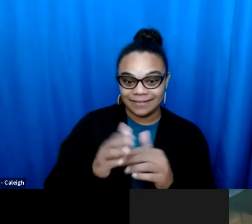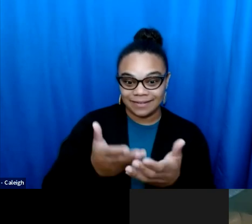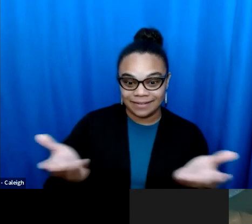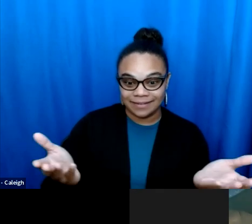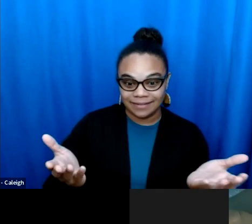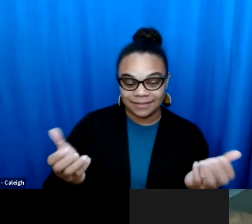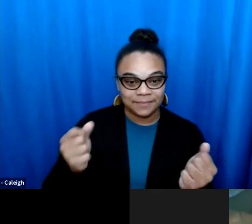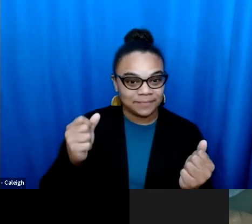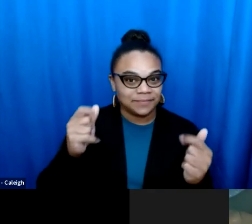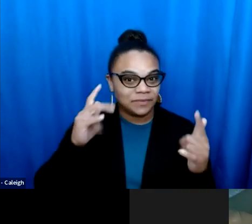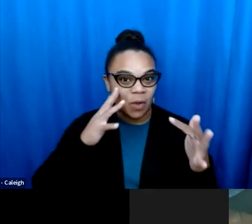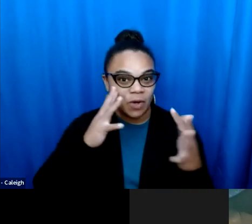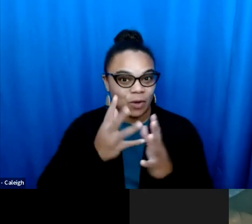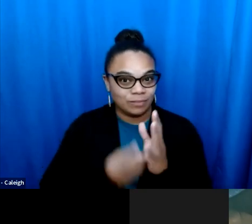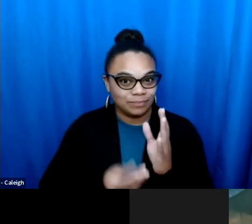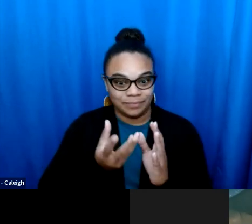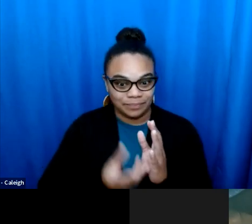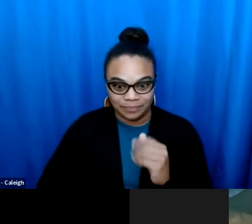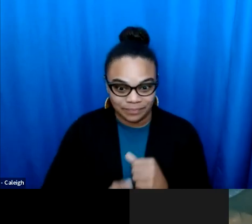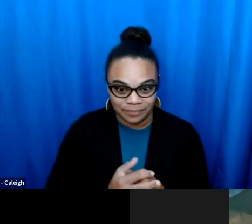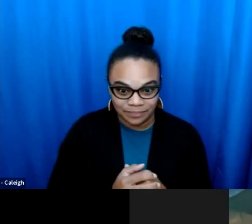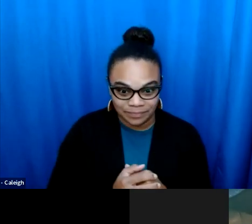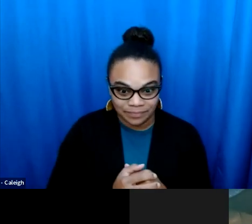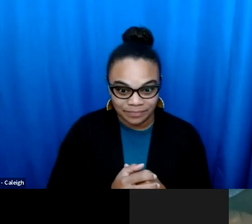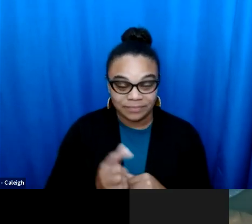be sharing with us the amazing